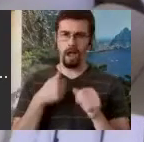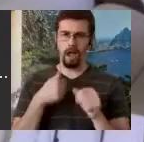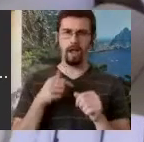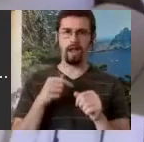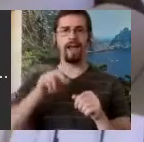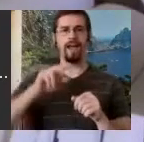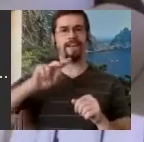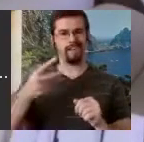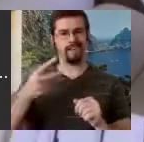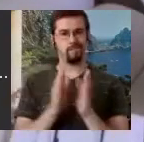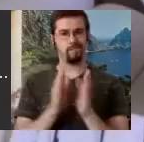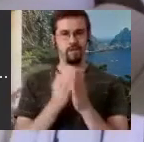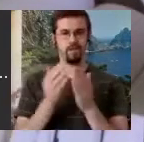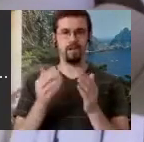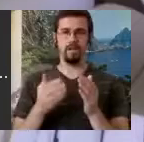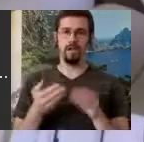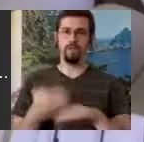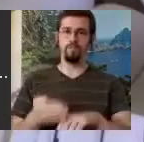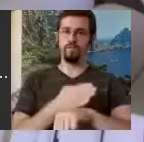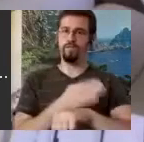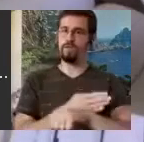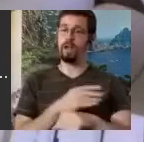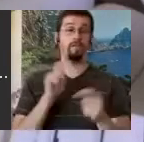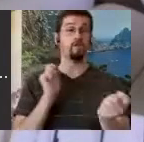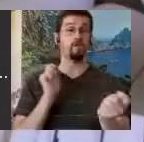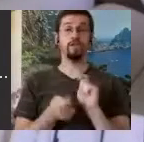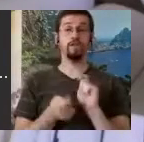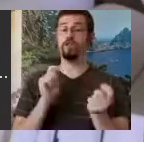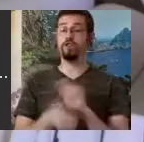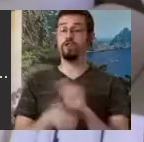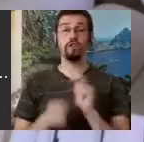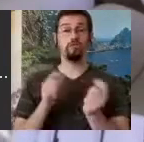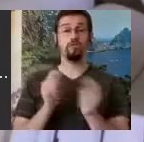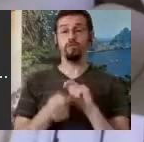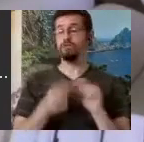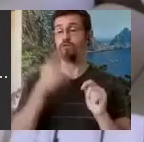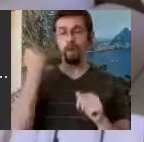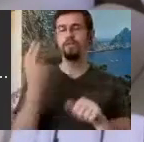changes just kept happening just by using the system, but I also said "hey